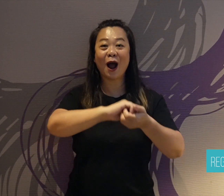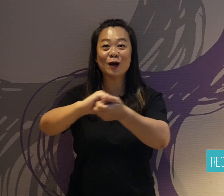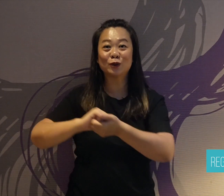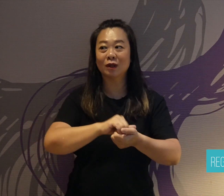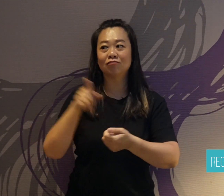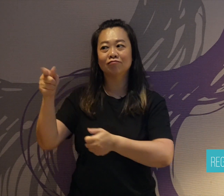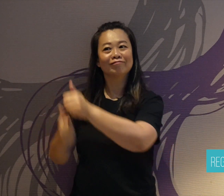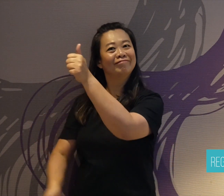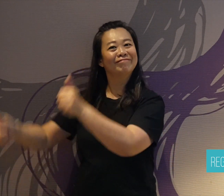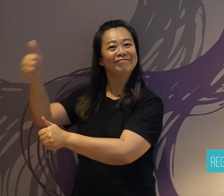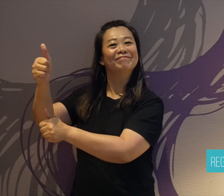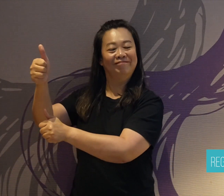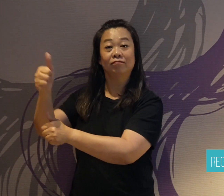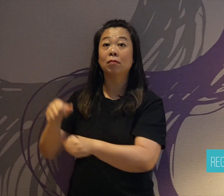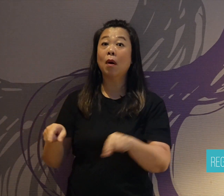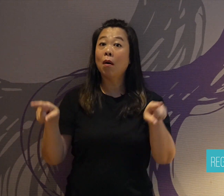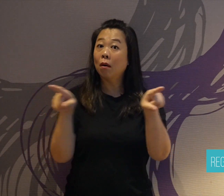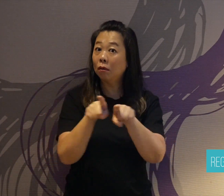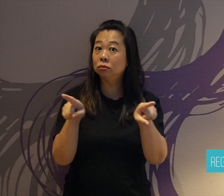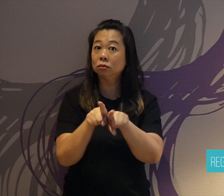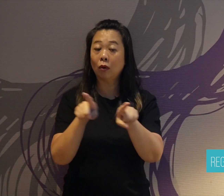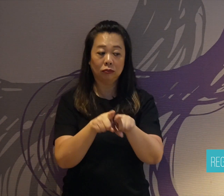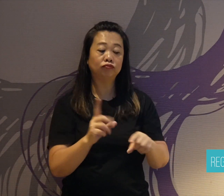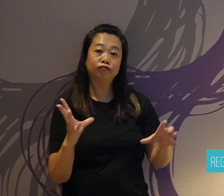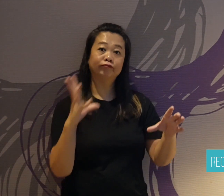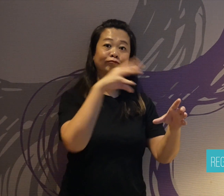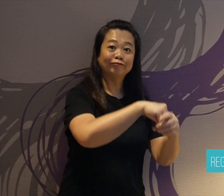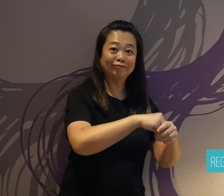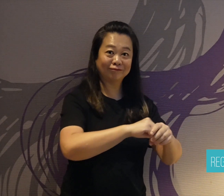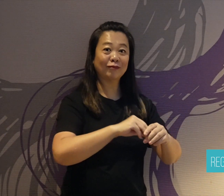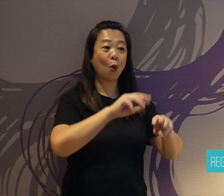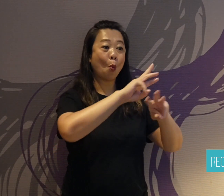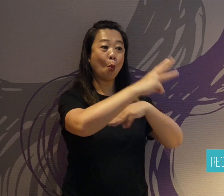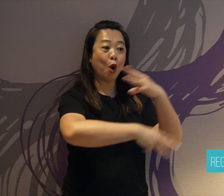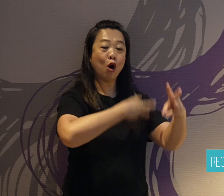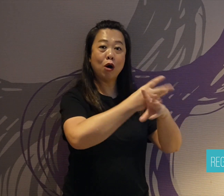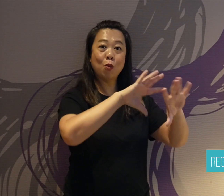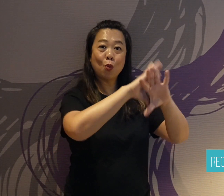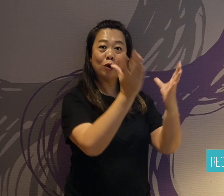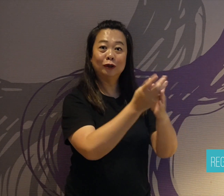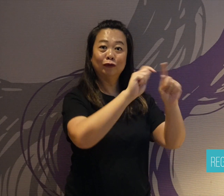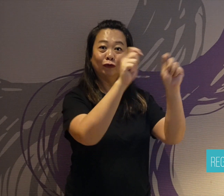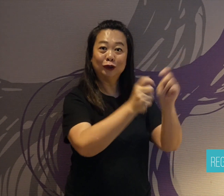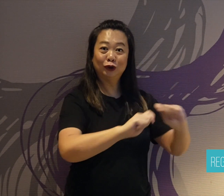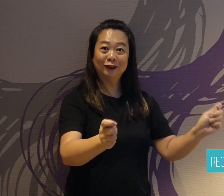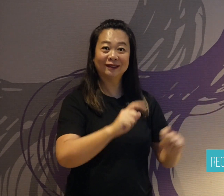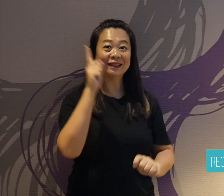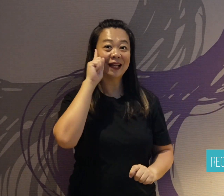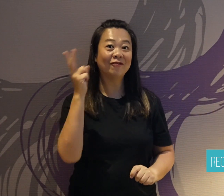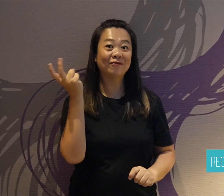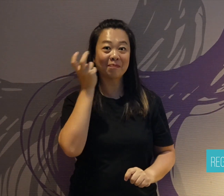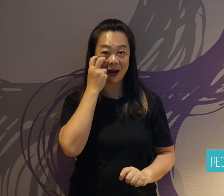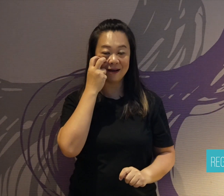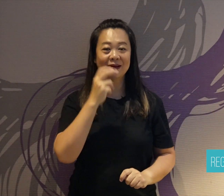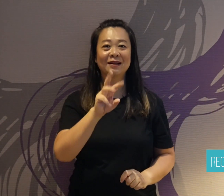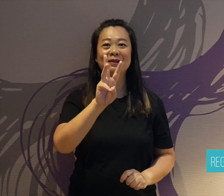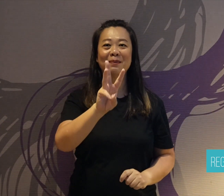with disabilities. He also wants a world where everyone